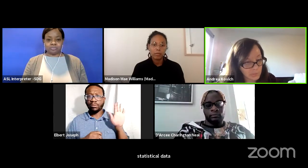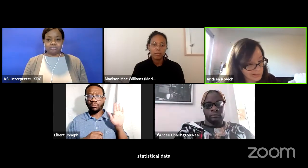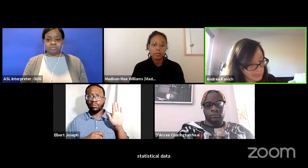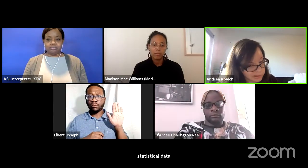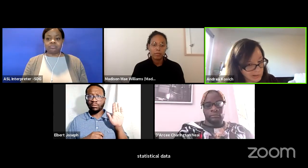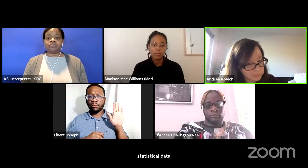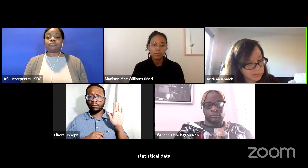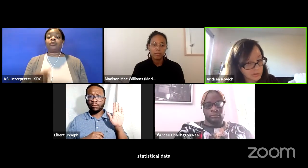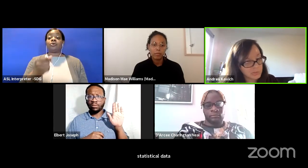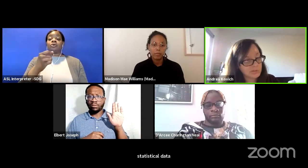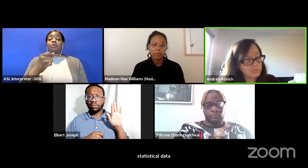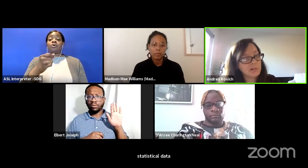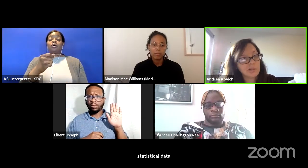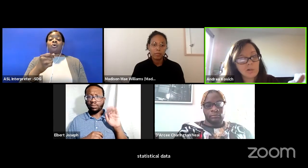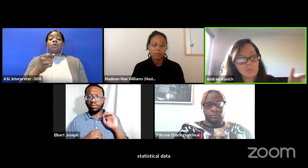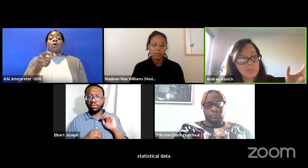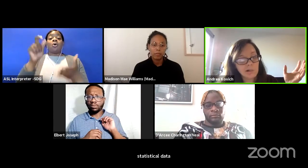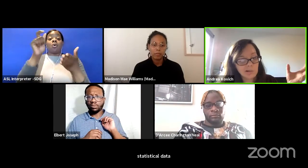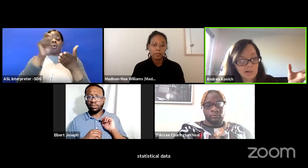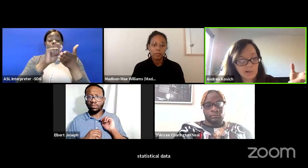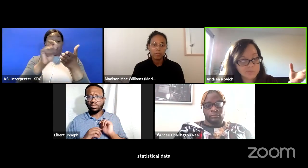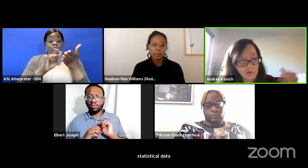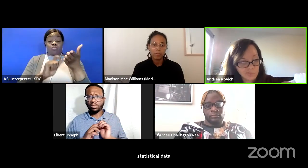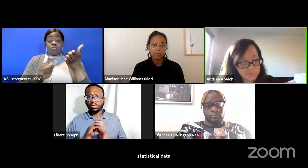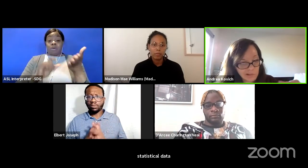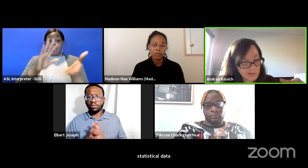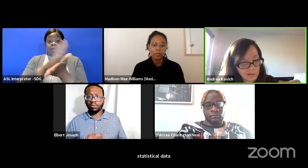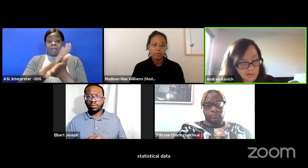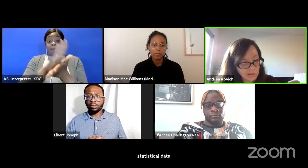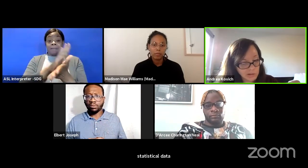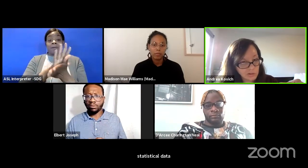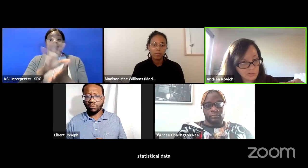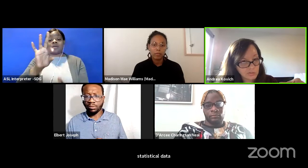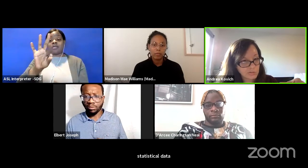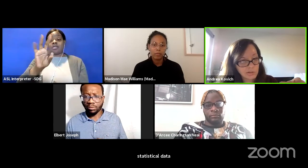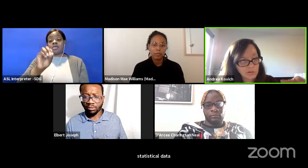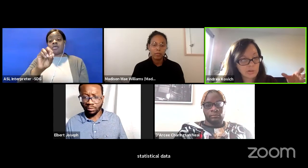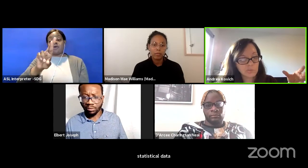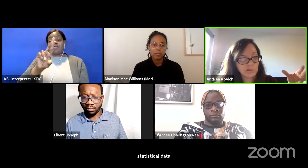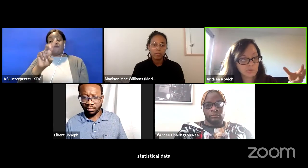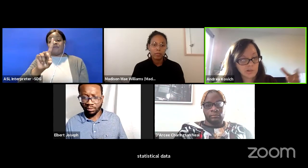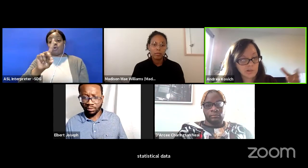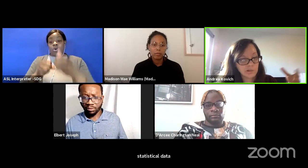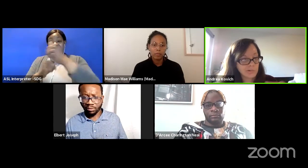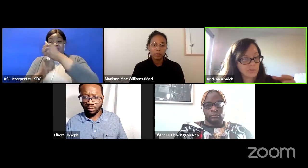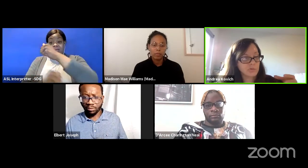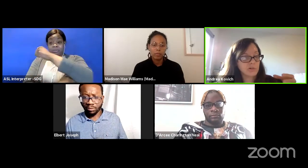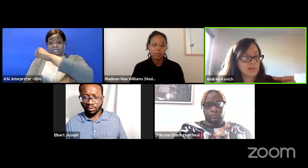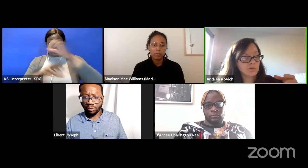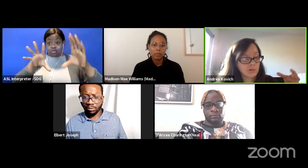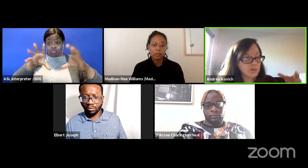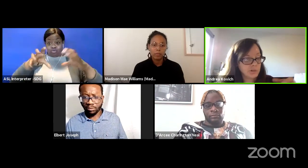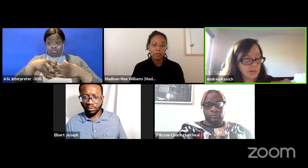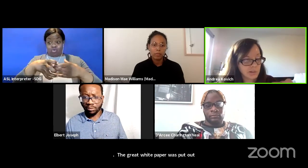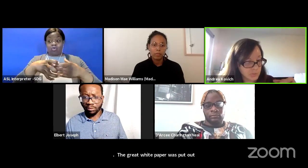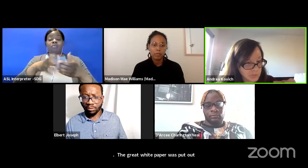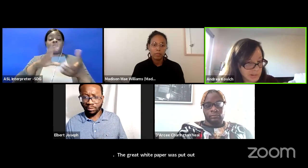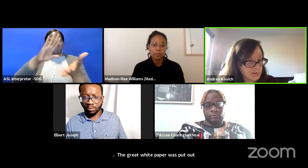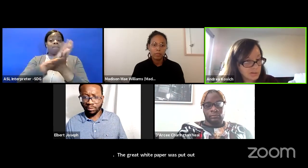A great white paper was put out by the Ford Foundation that was written by Judy Heumann